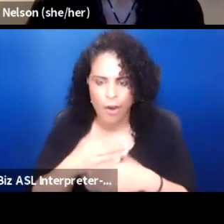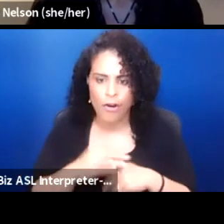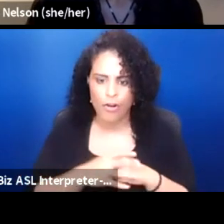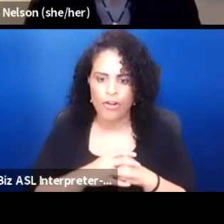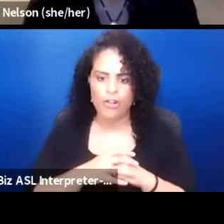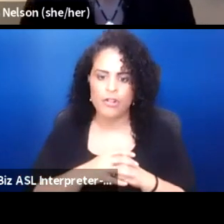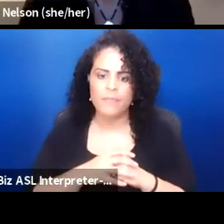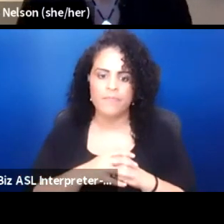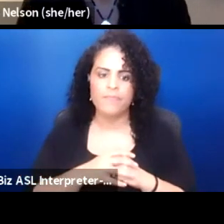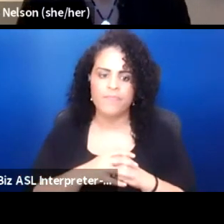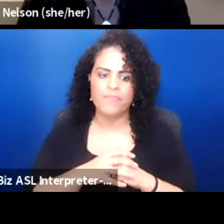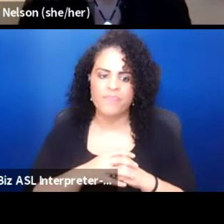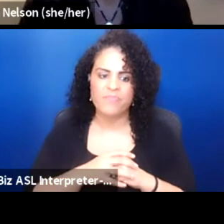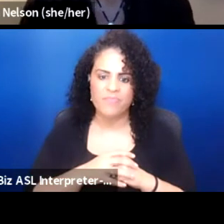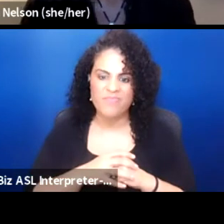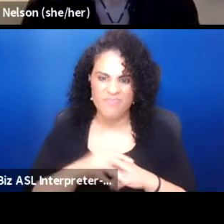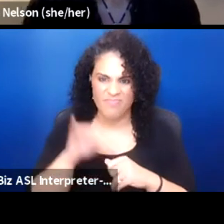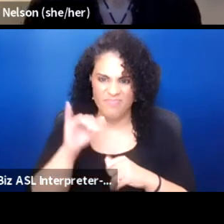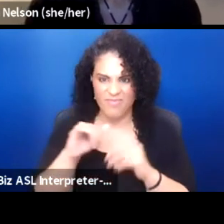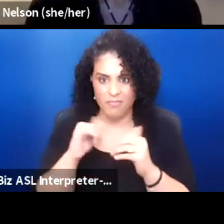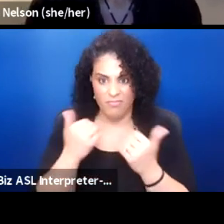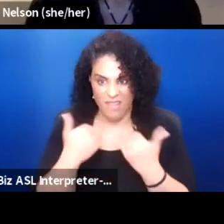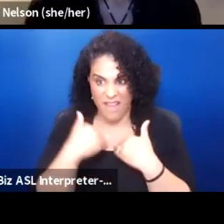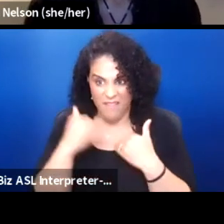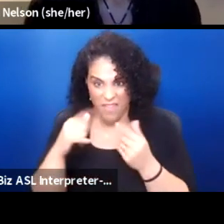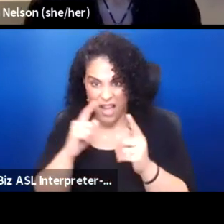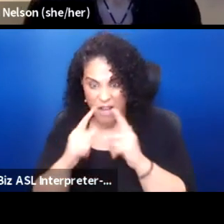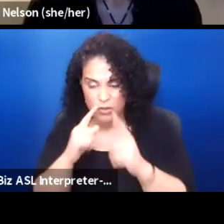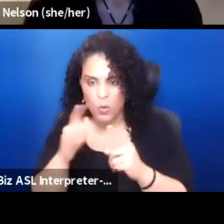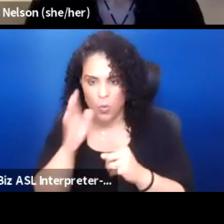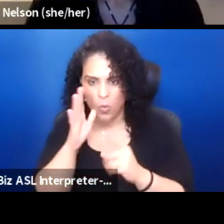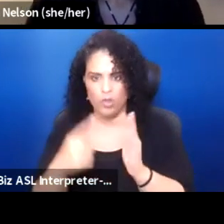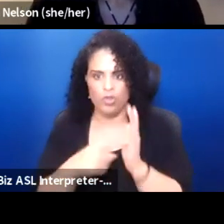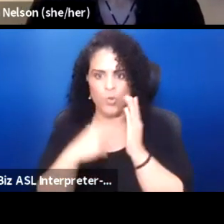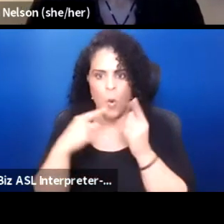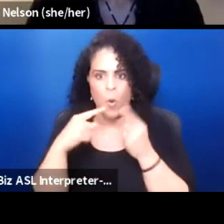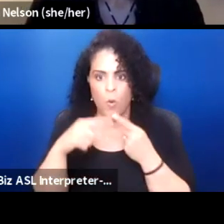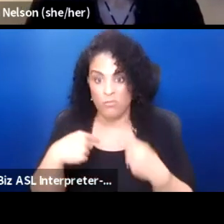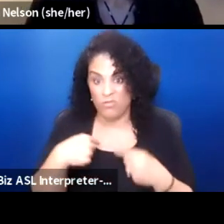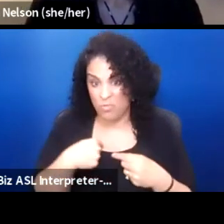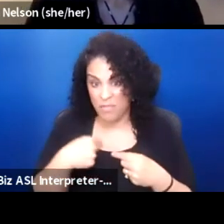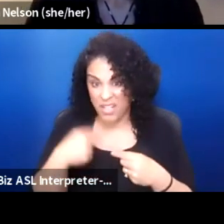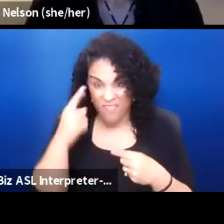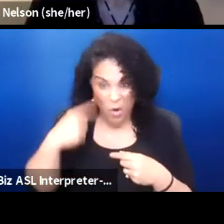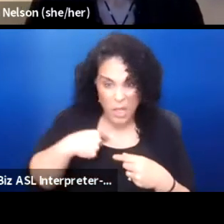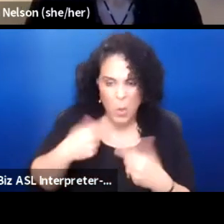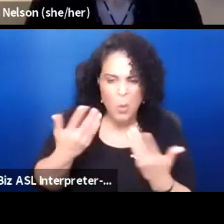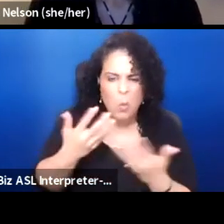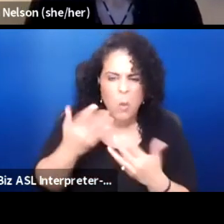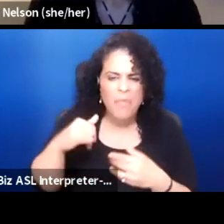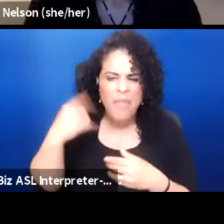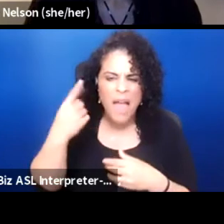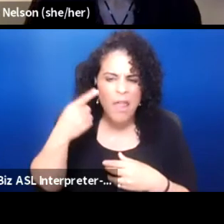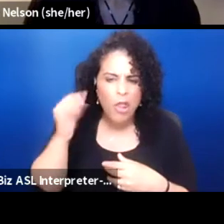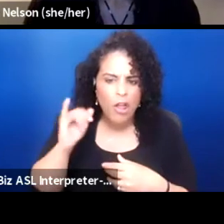and I think having these conversations will indicate to me, you know, for me what that is what I can bring